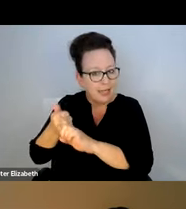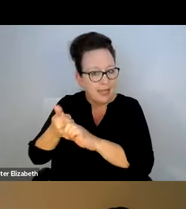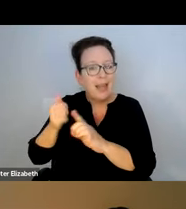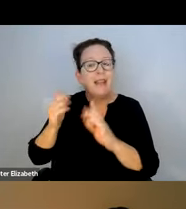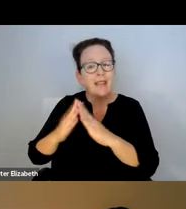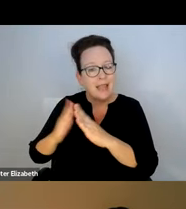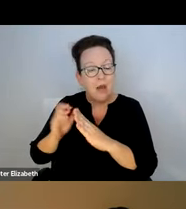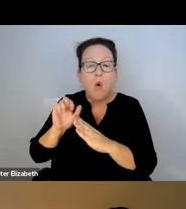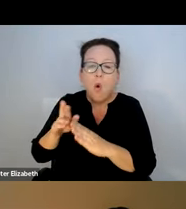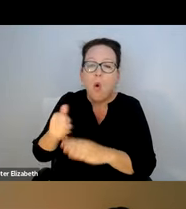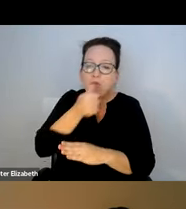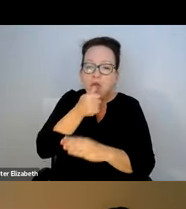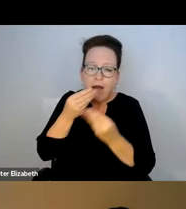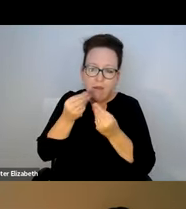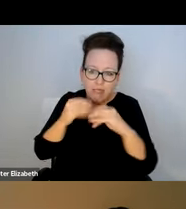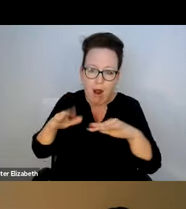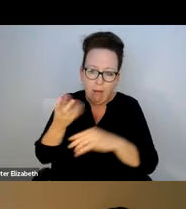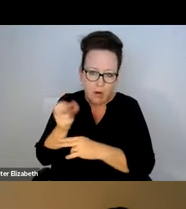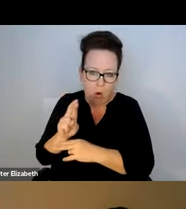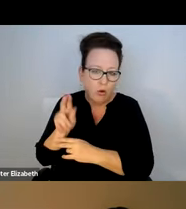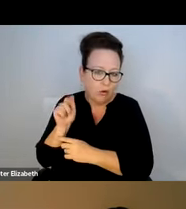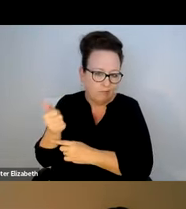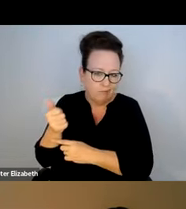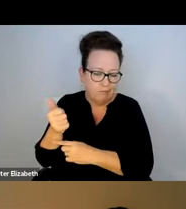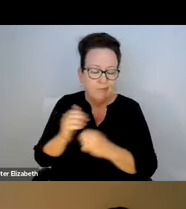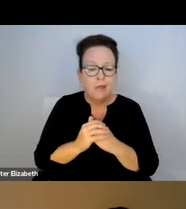SNOW AND ICE REMOVAL IS THE RESPONSIBILITY OF THE CITY AND